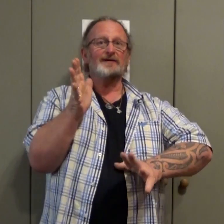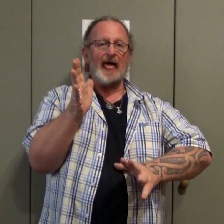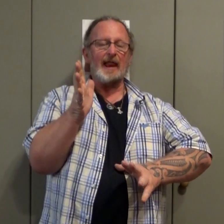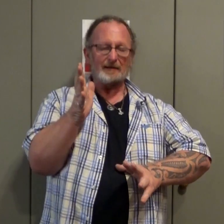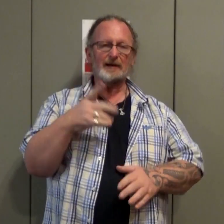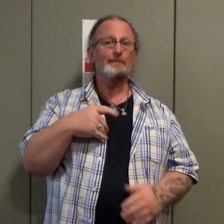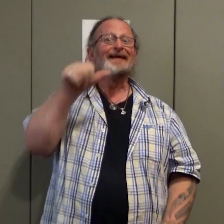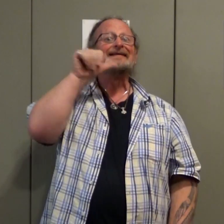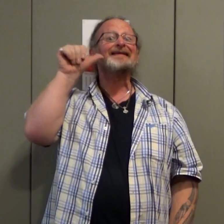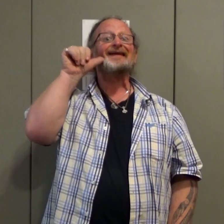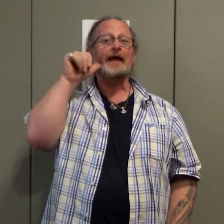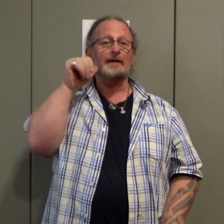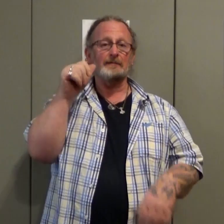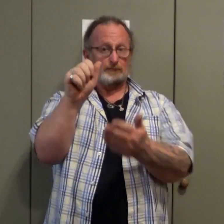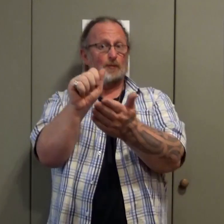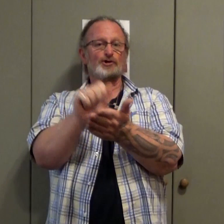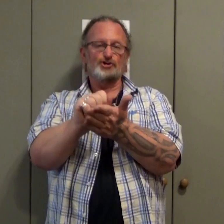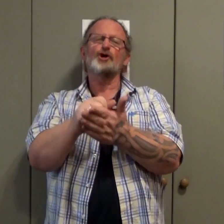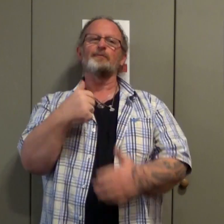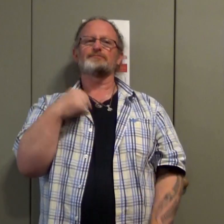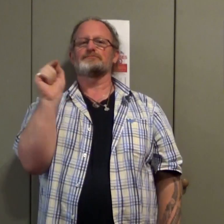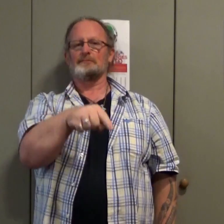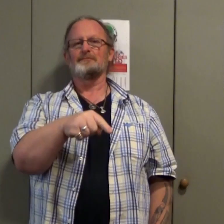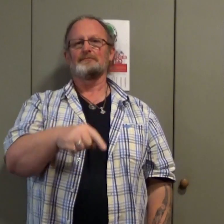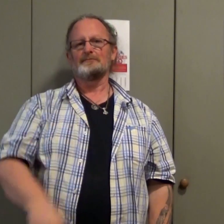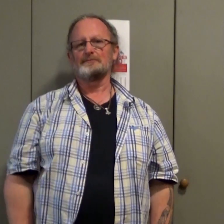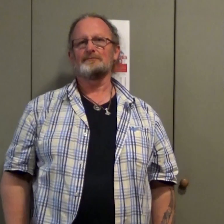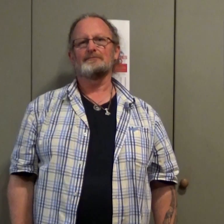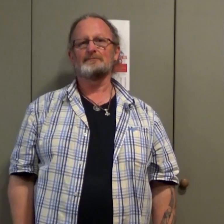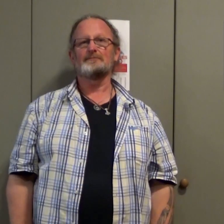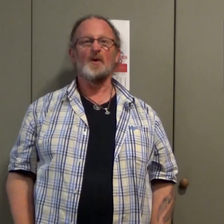In Auslan you need to say "Yesterday, shop I went there"